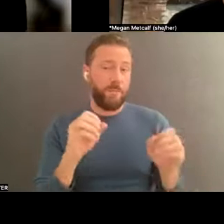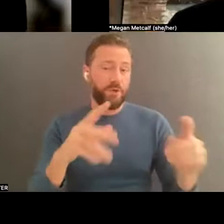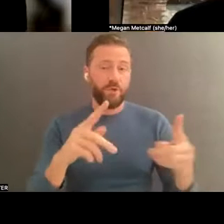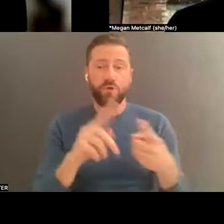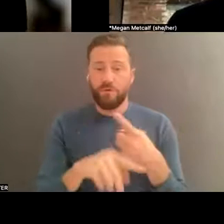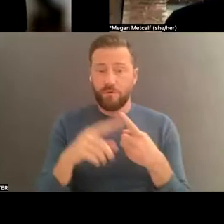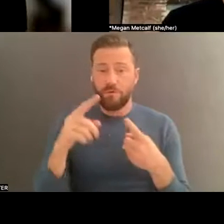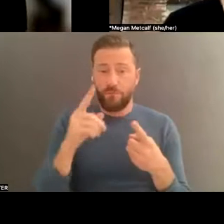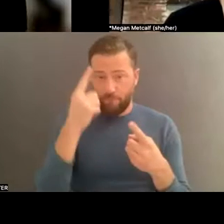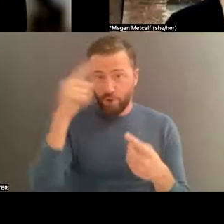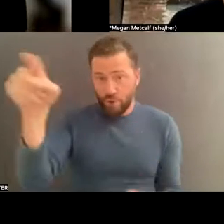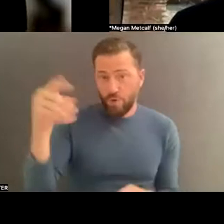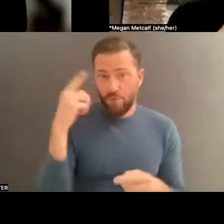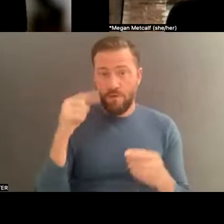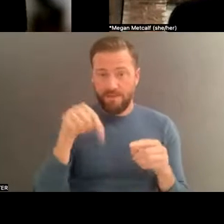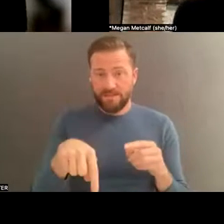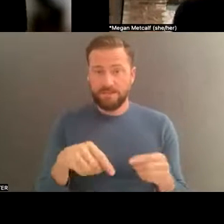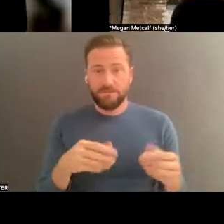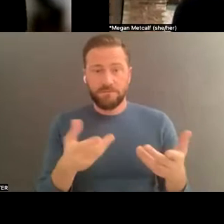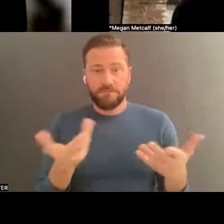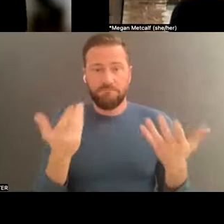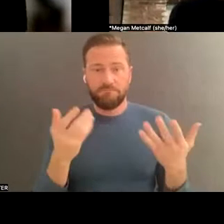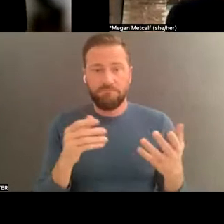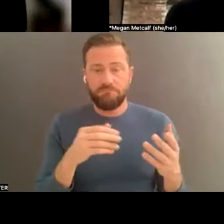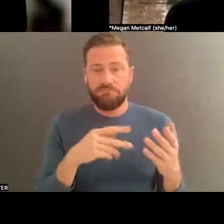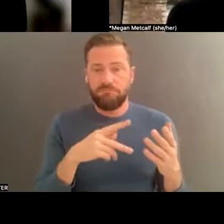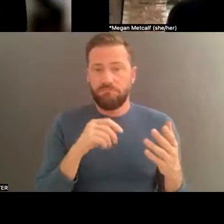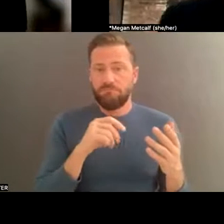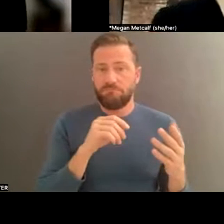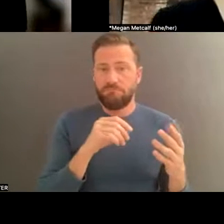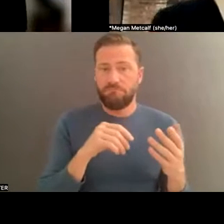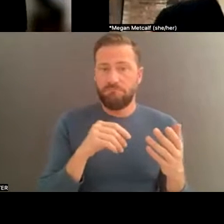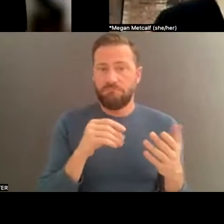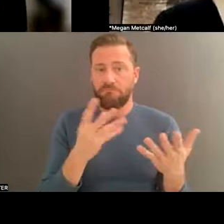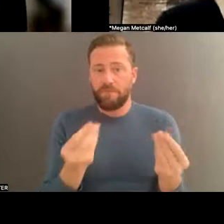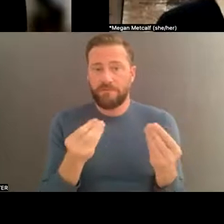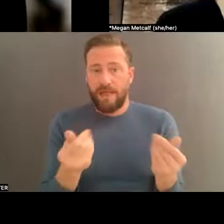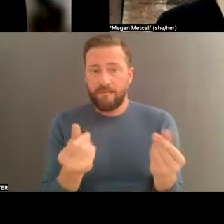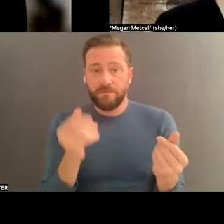you know, like being out on the street. And it was more effective for you than like being in a commercial